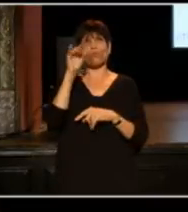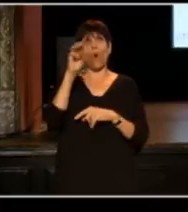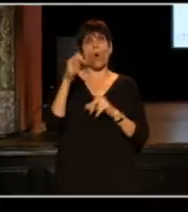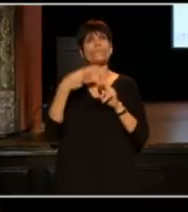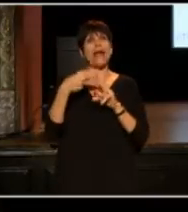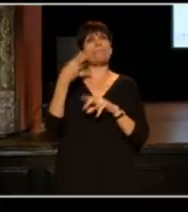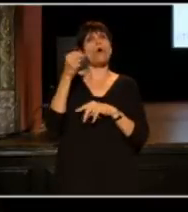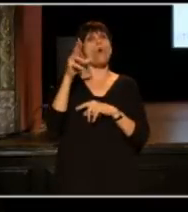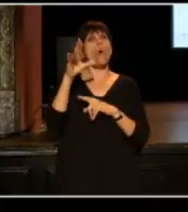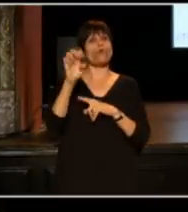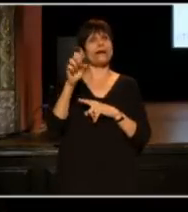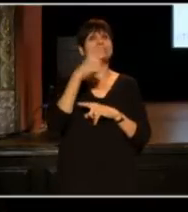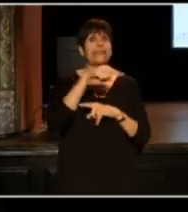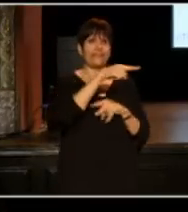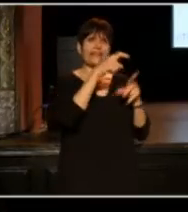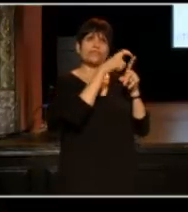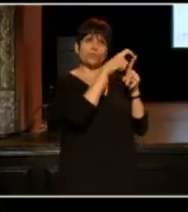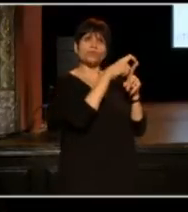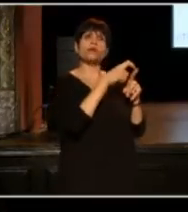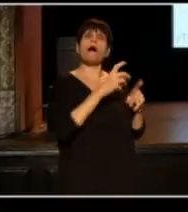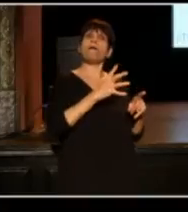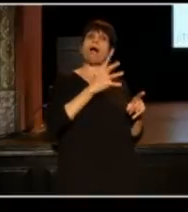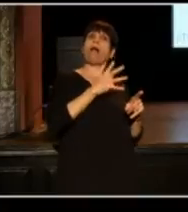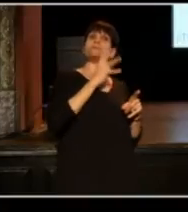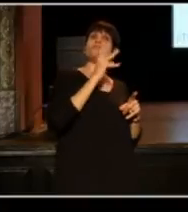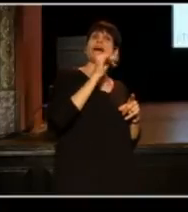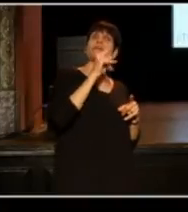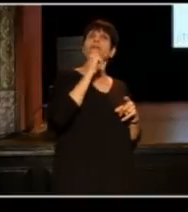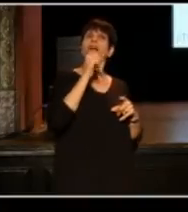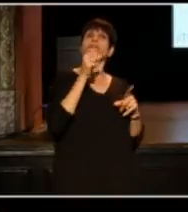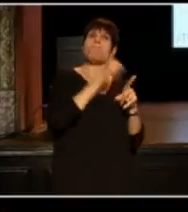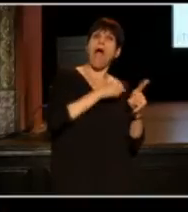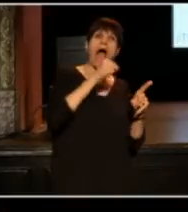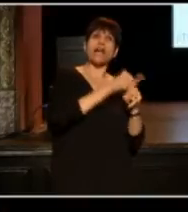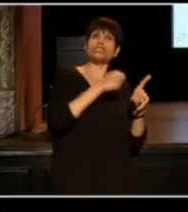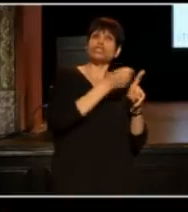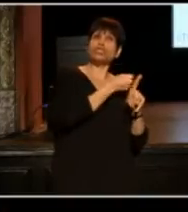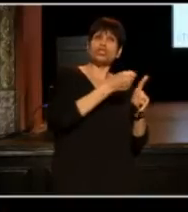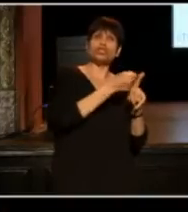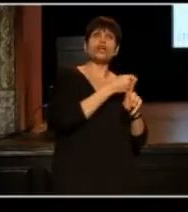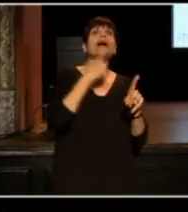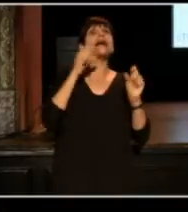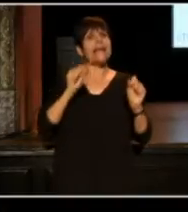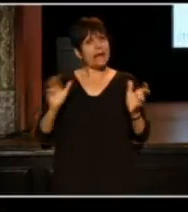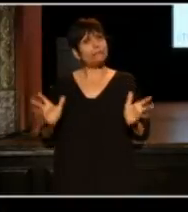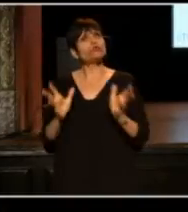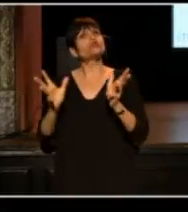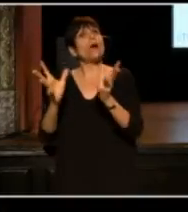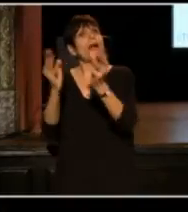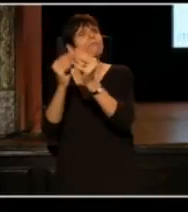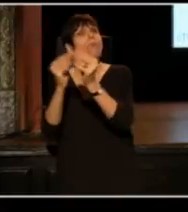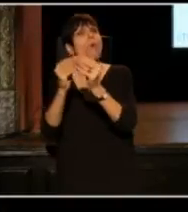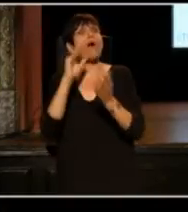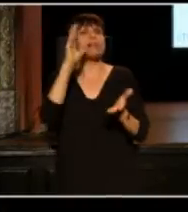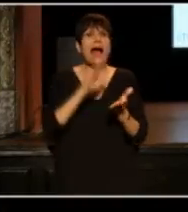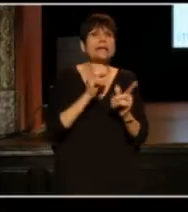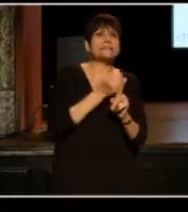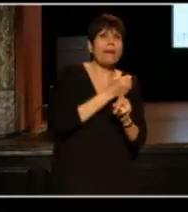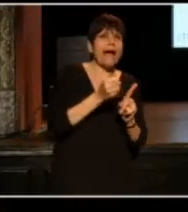who said these words: " A cultivate wit, one that badgers less, can persuade all the more." So we were trying to take